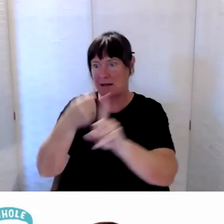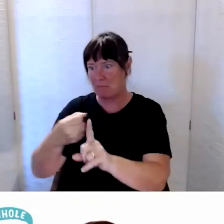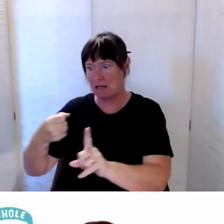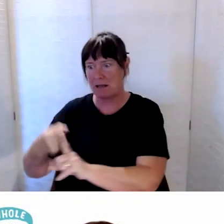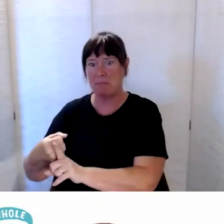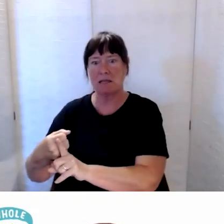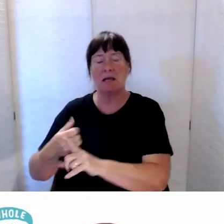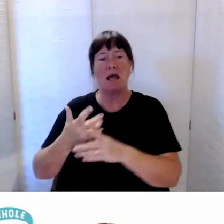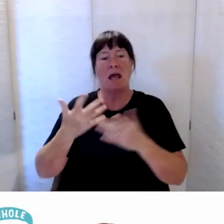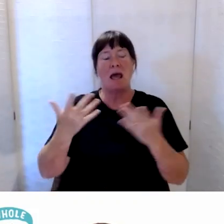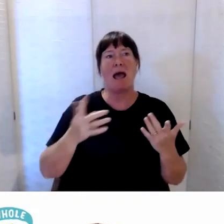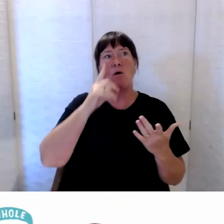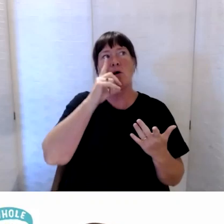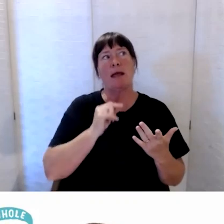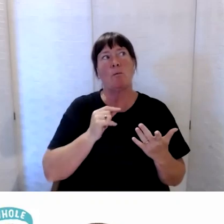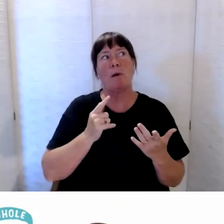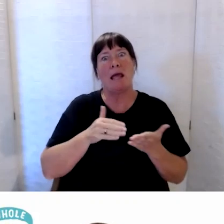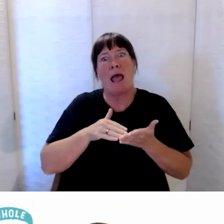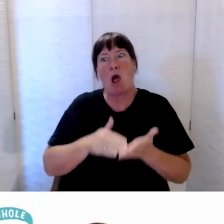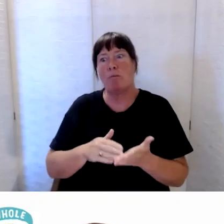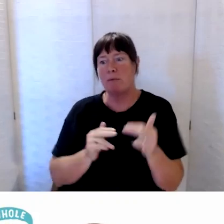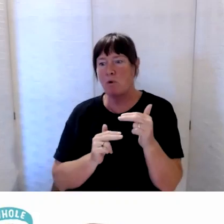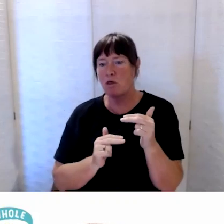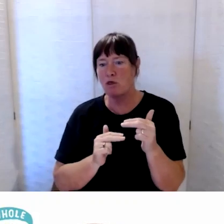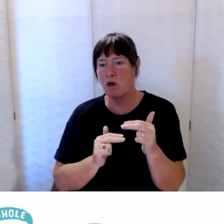to help with the rebuild in the disability sector.